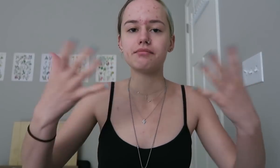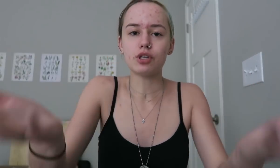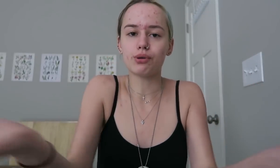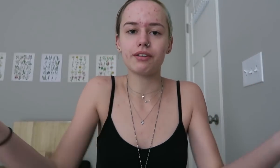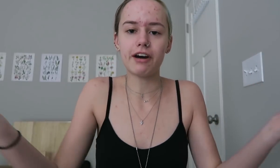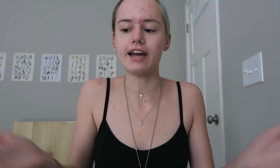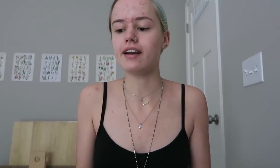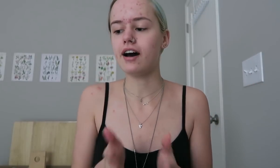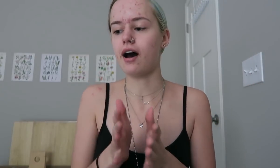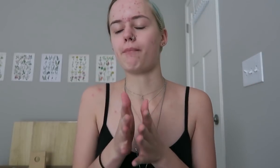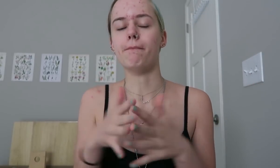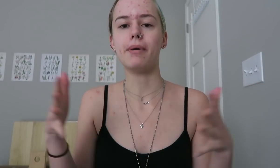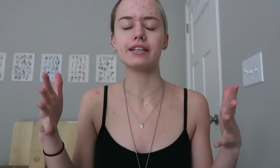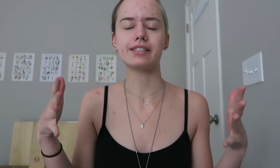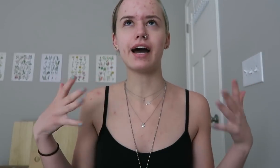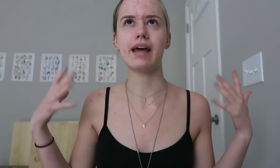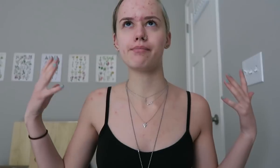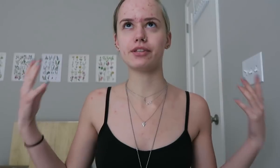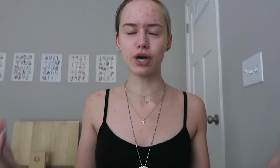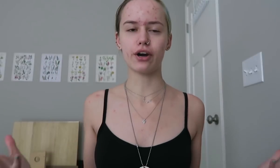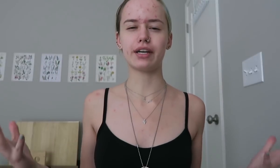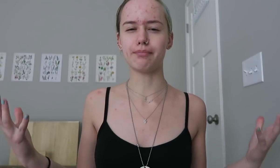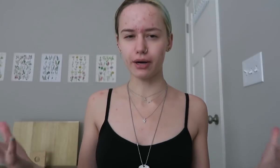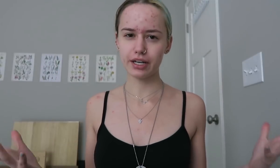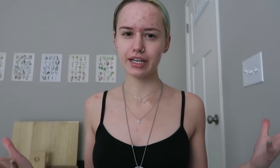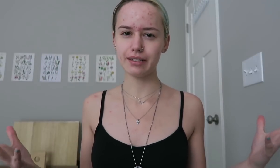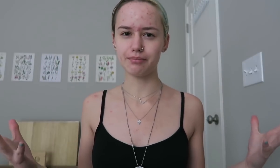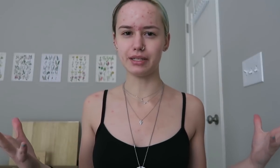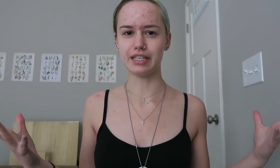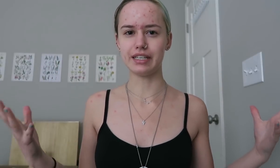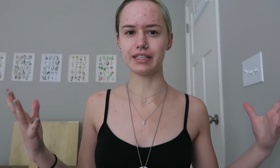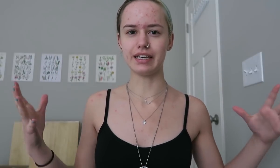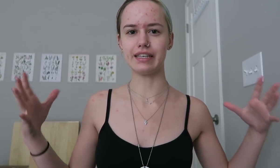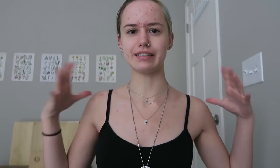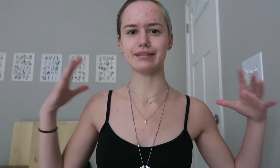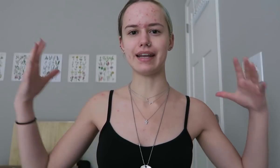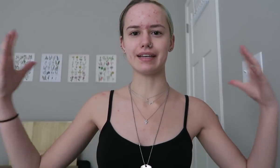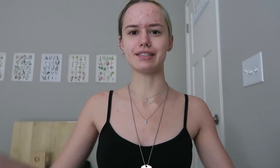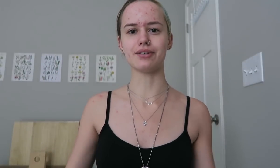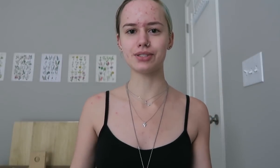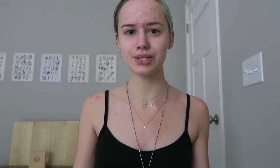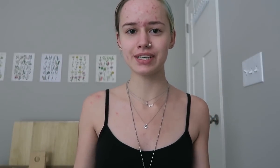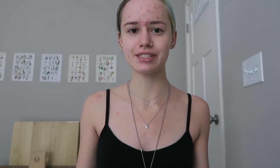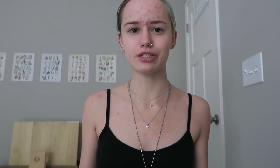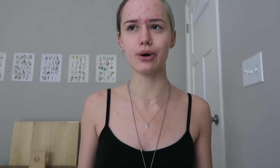Totally fine, but I am the target market, being, like an ASL student.